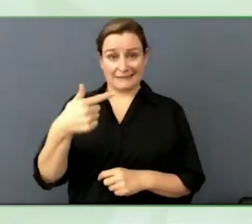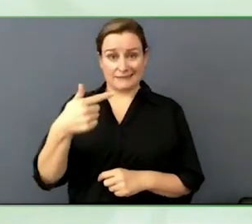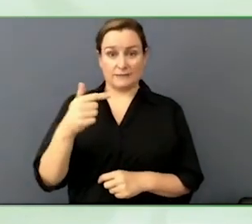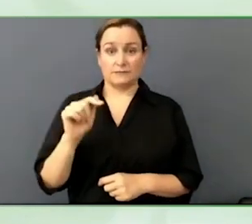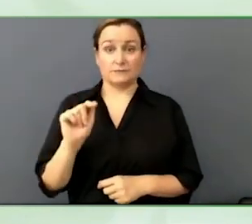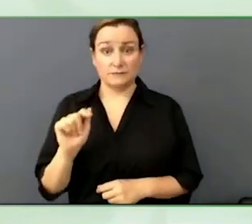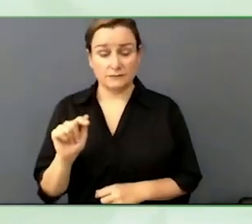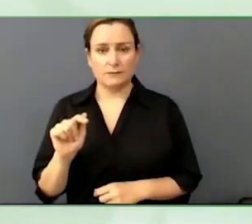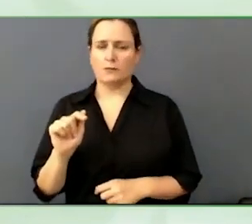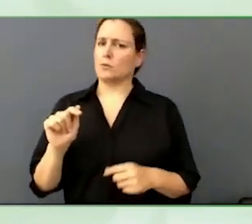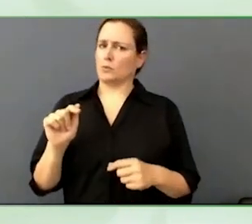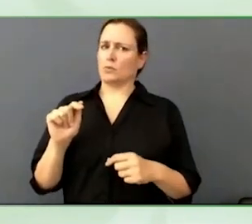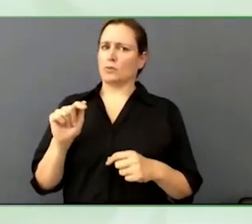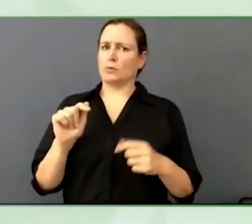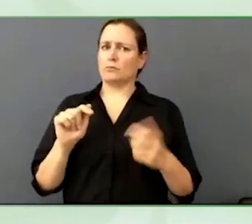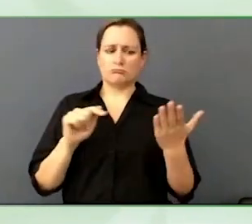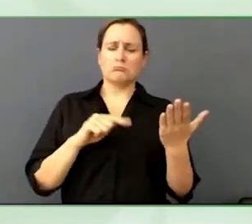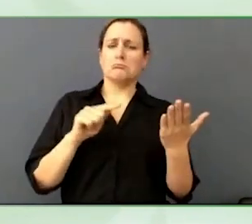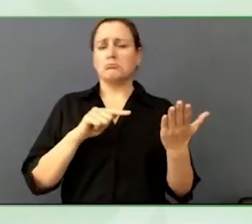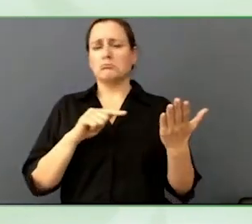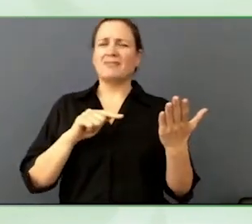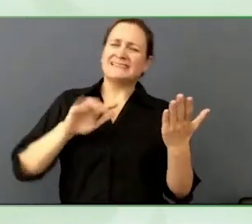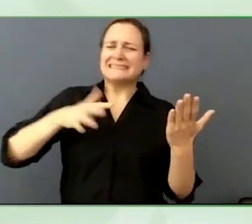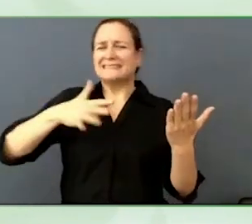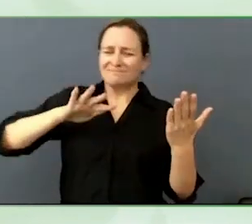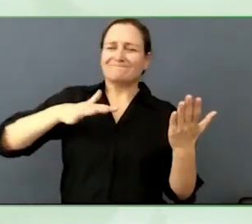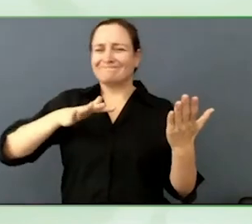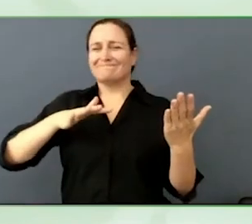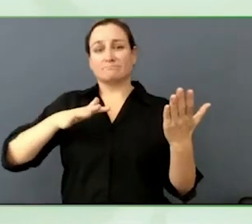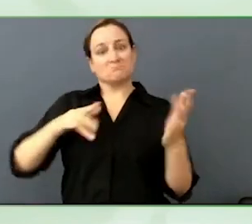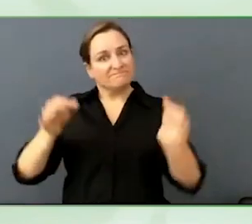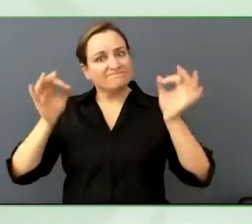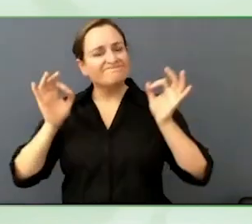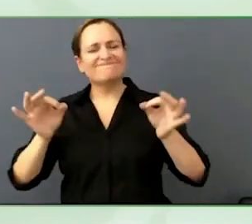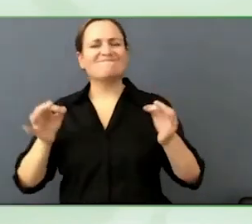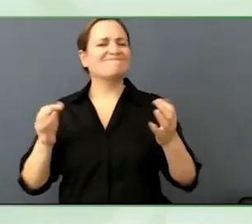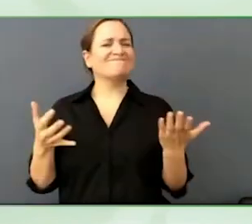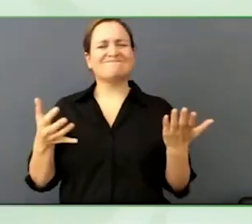That is the part that gets interesting, yes, some of these